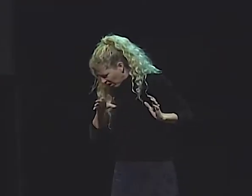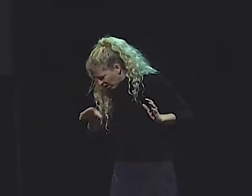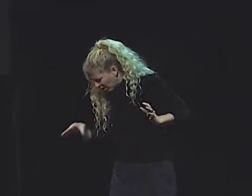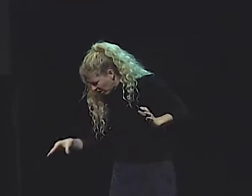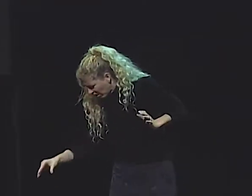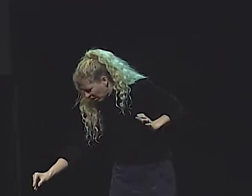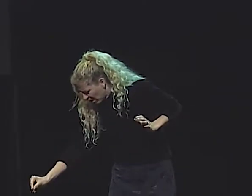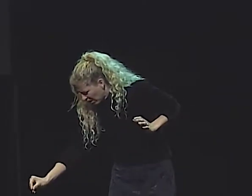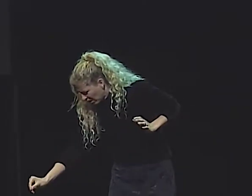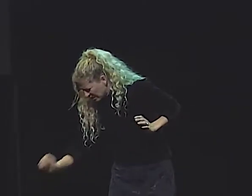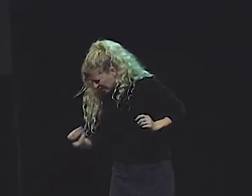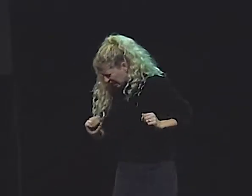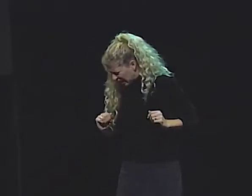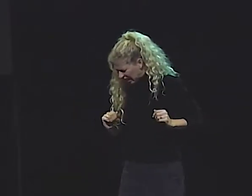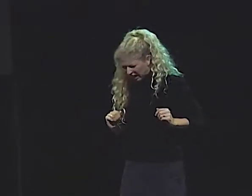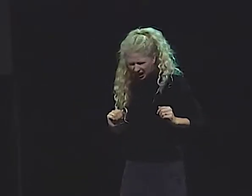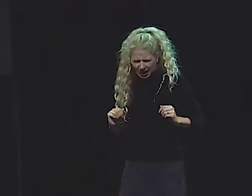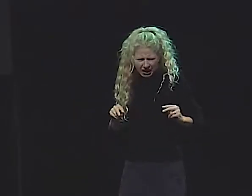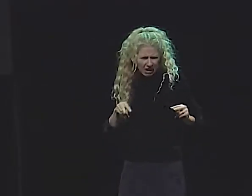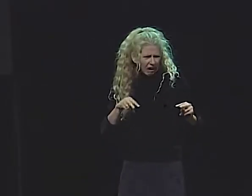HER HAIR WAS ALL ASKANCE...